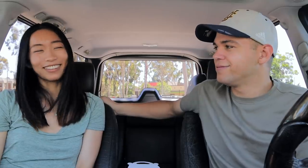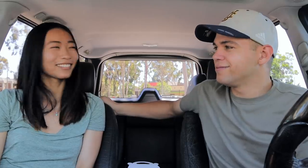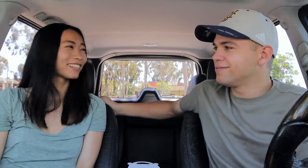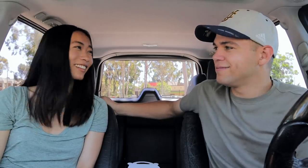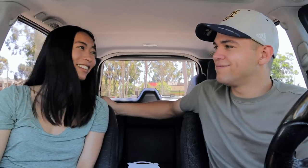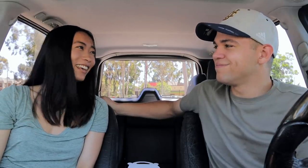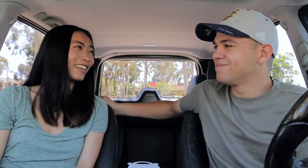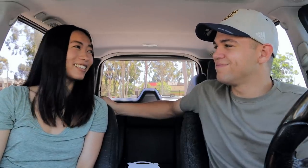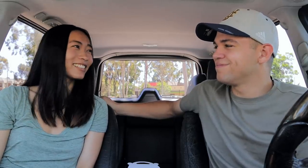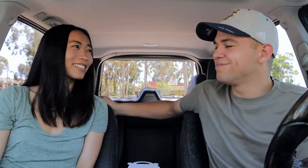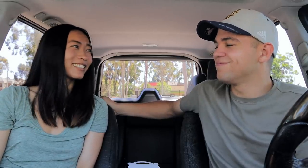thanks :)